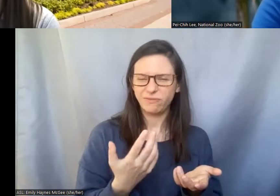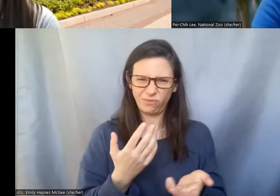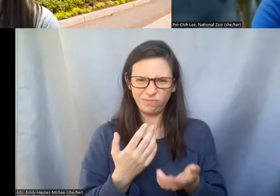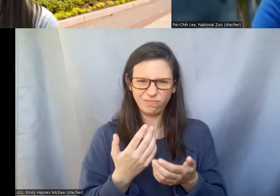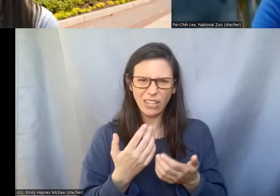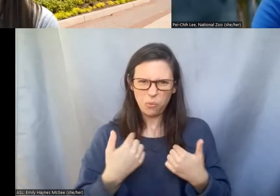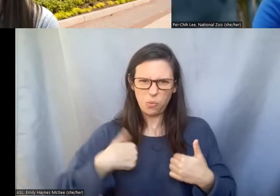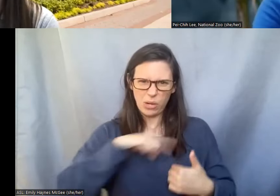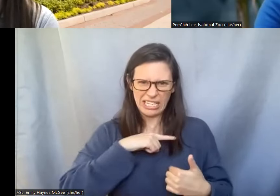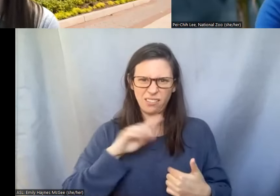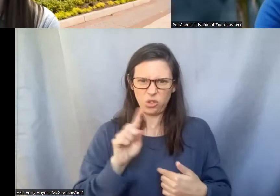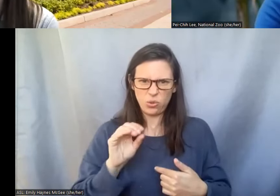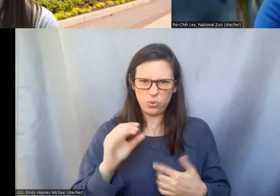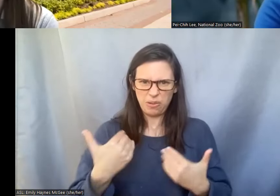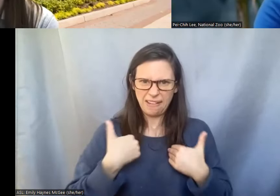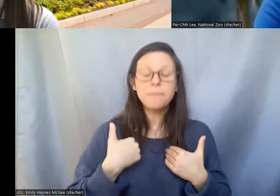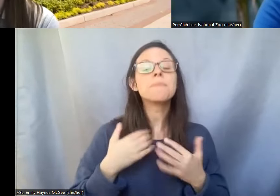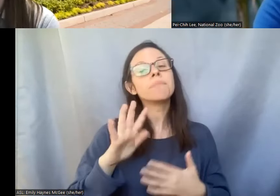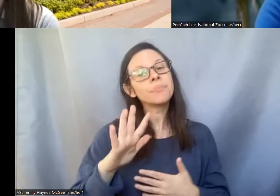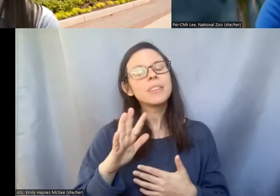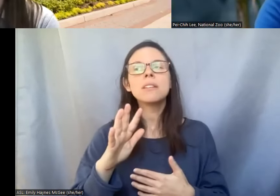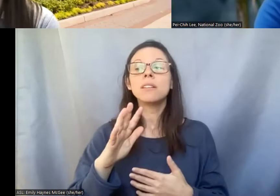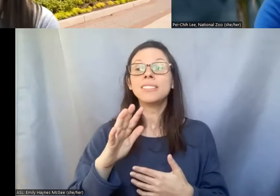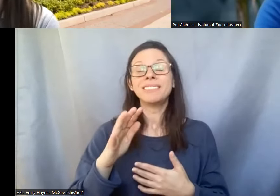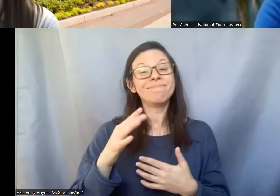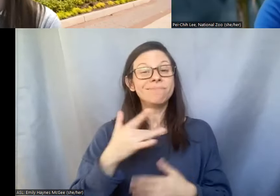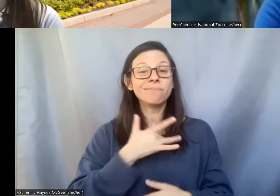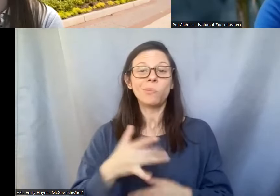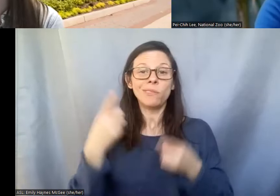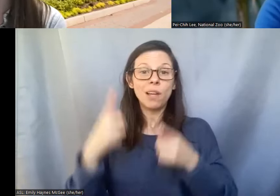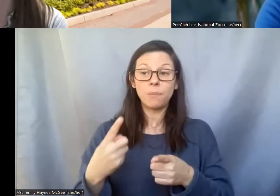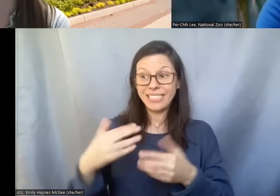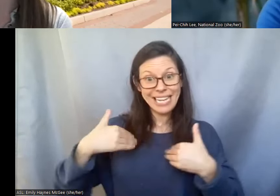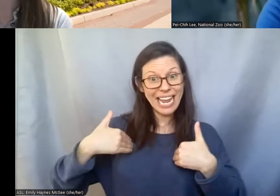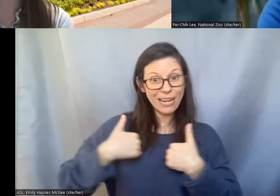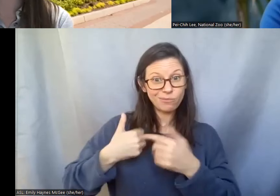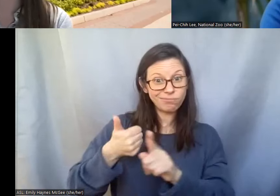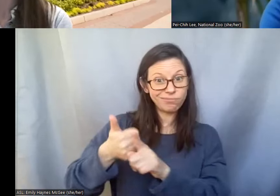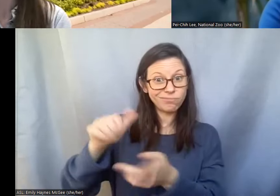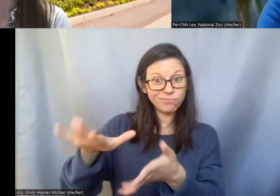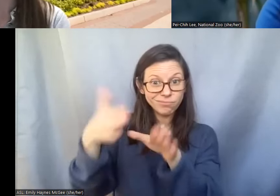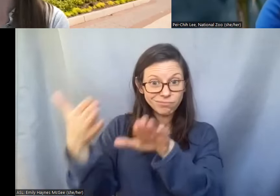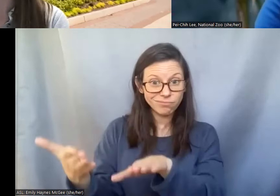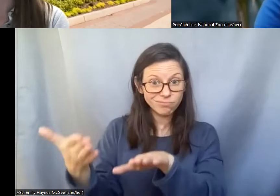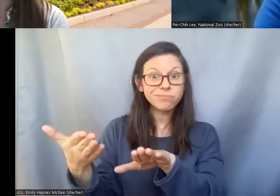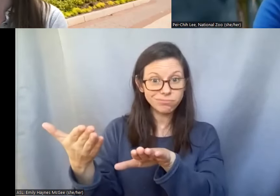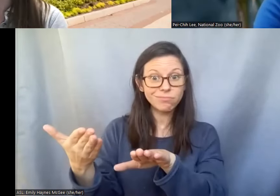Most of the cases when animals, unfortunately, pass away and so they will go to our Pathology